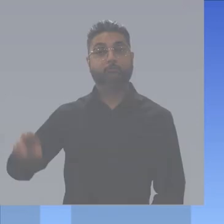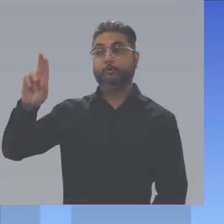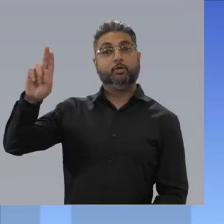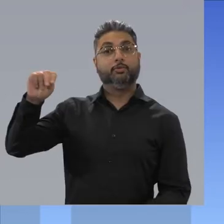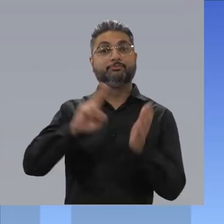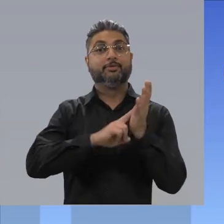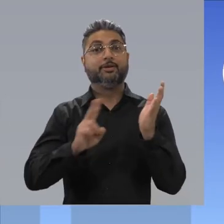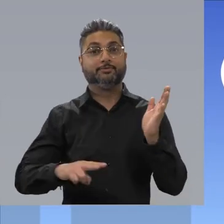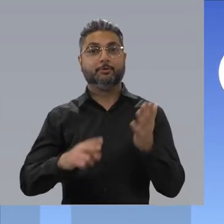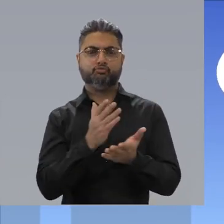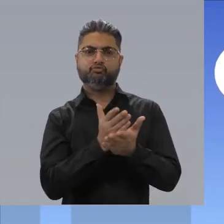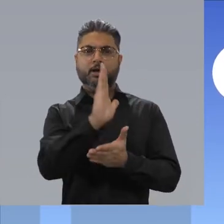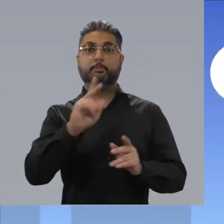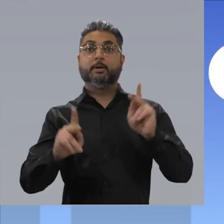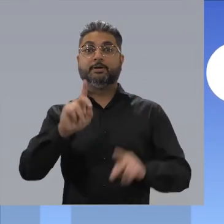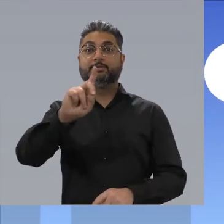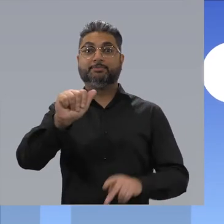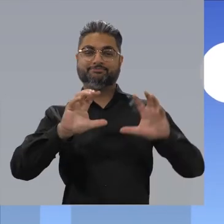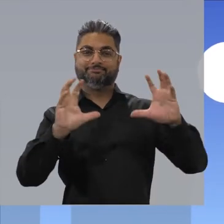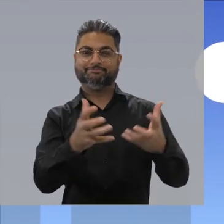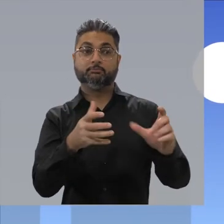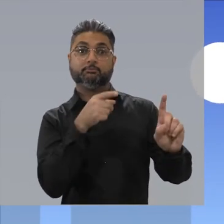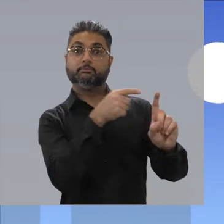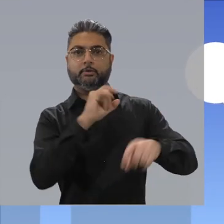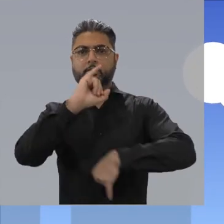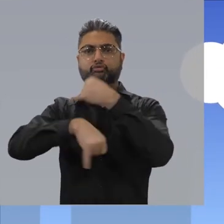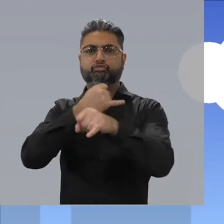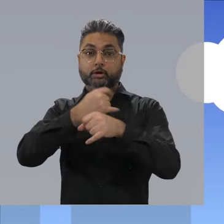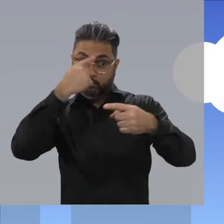The United Nations convention on the Rights of Person with Disabilities